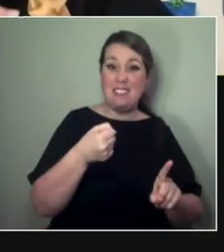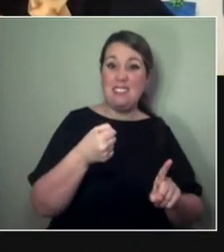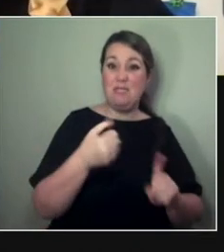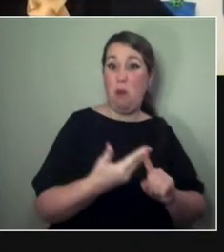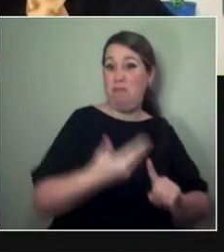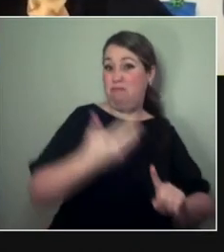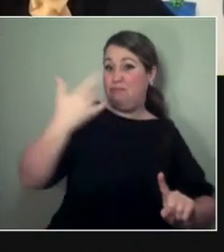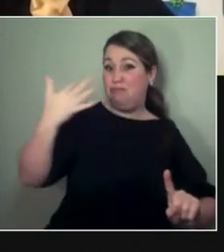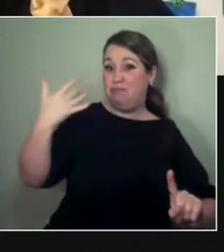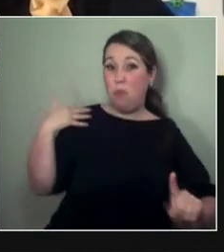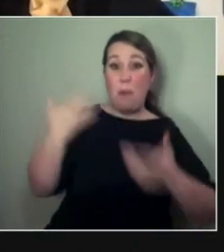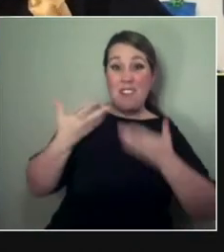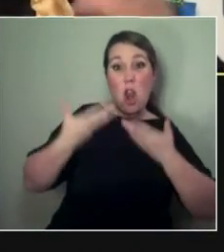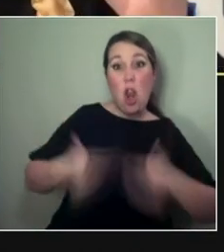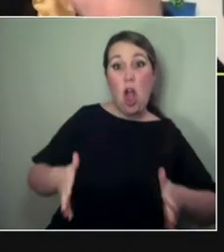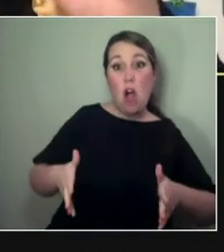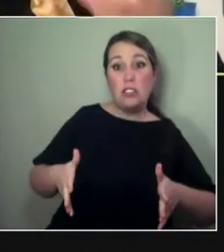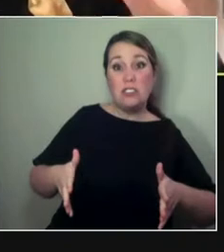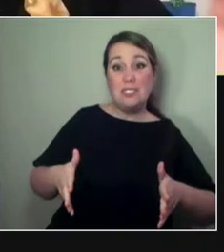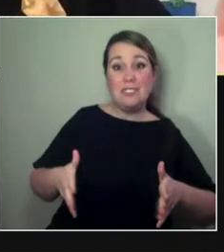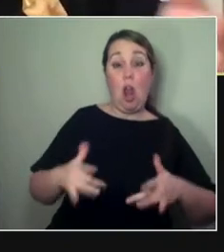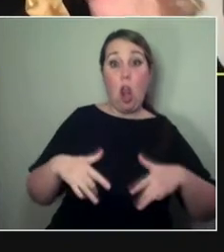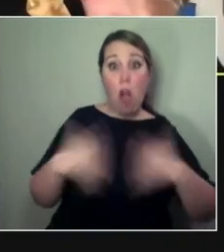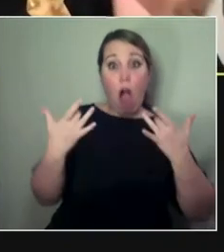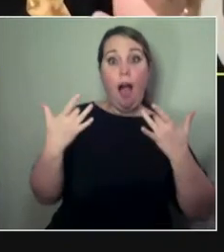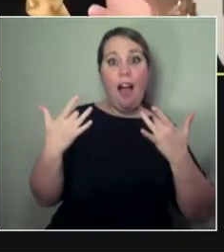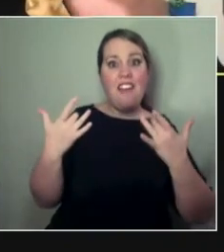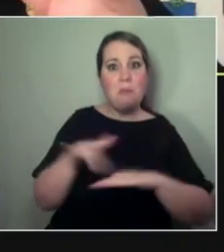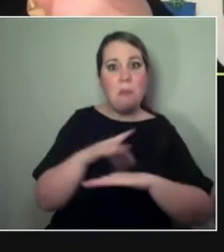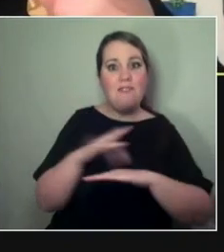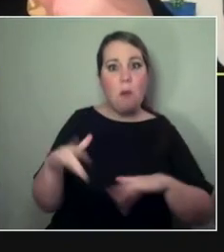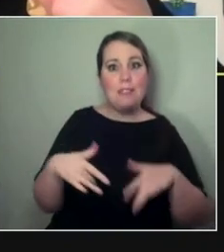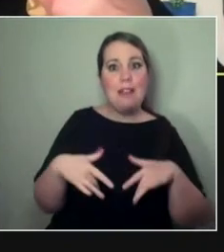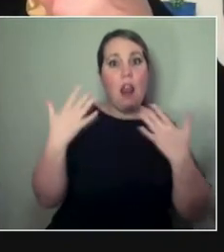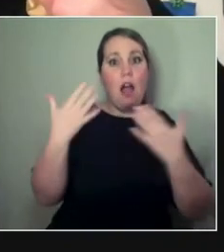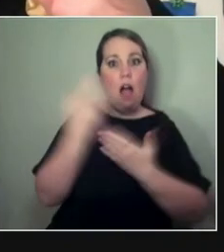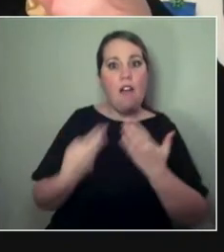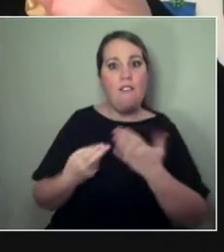And where does the triumvirate of the audience come in, do you think? Cos, like, you know— - I mean—